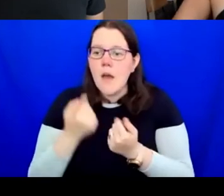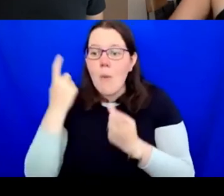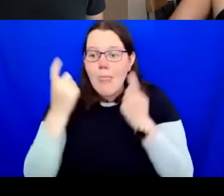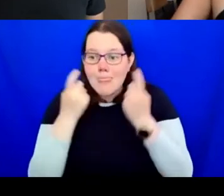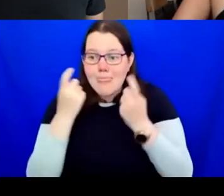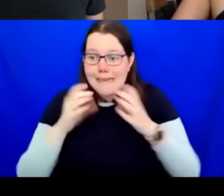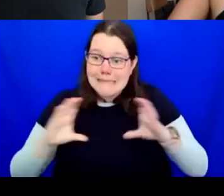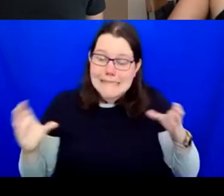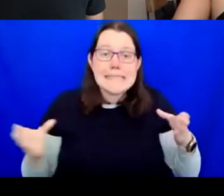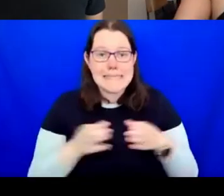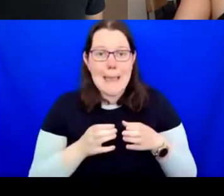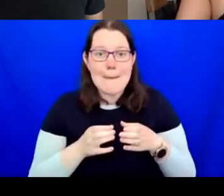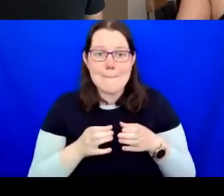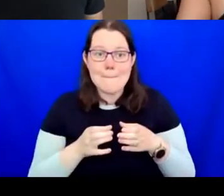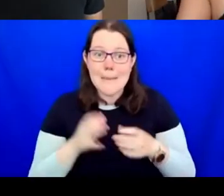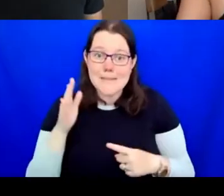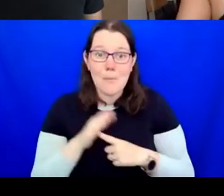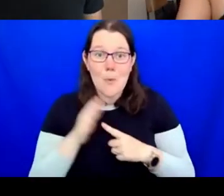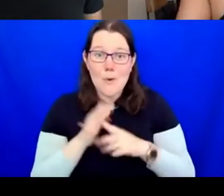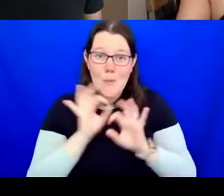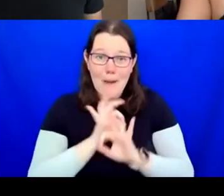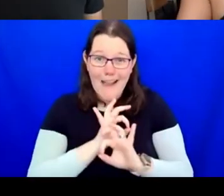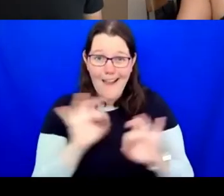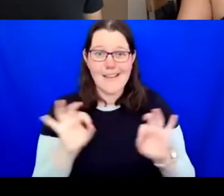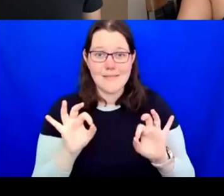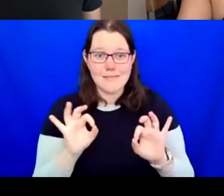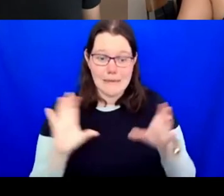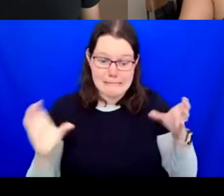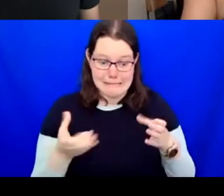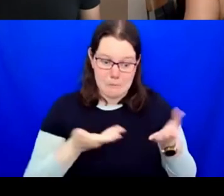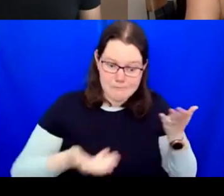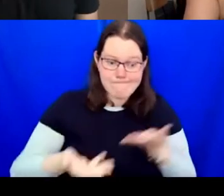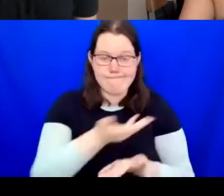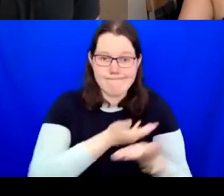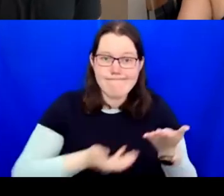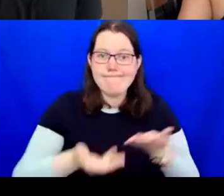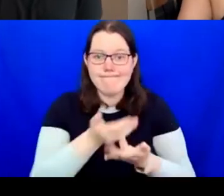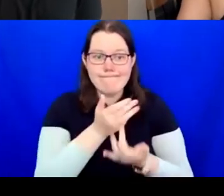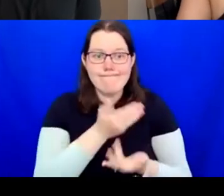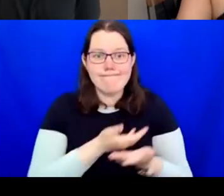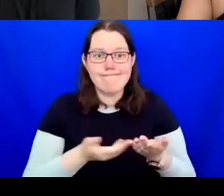that's the most important thing. You talk internally. You find or you identify lots of